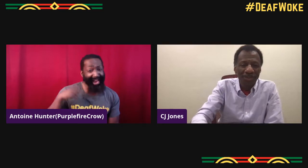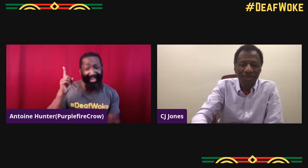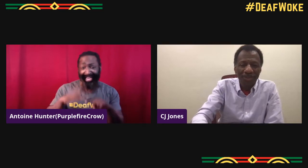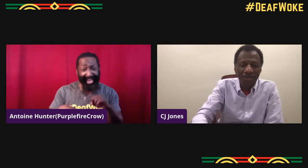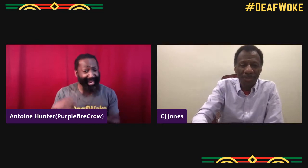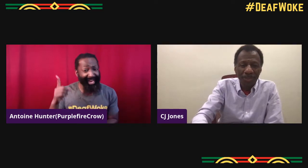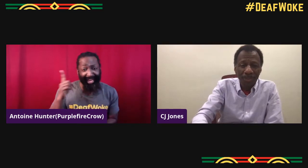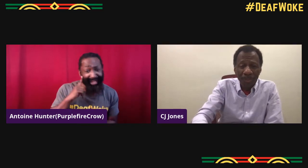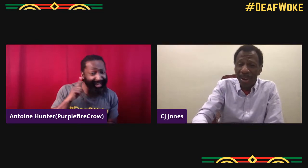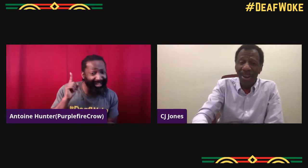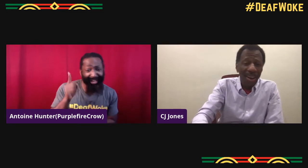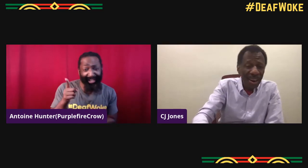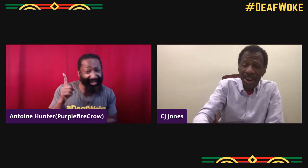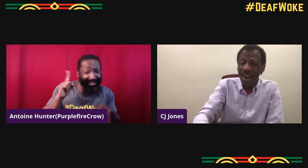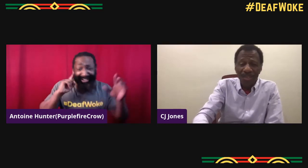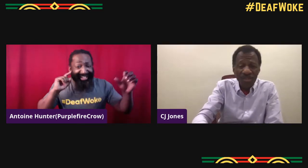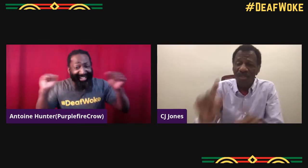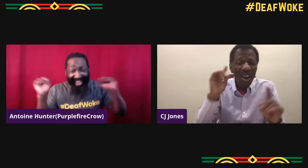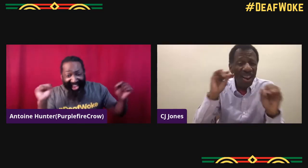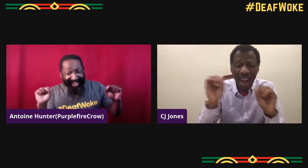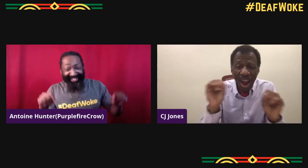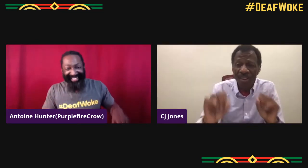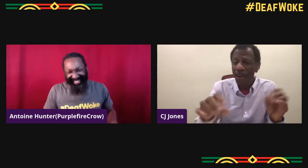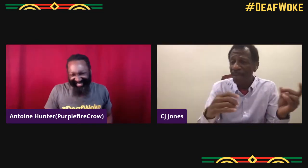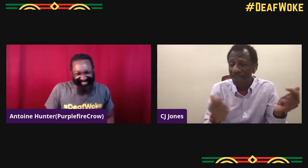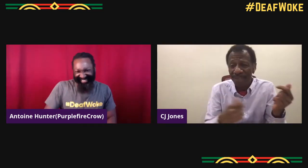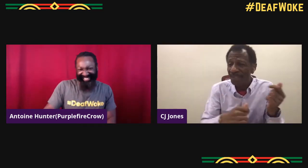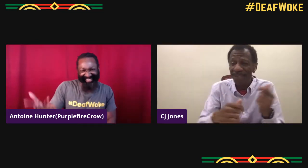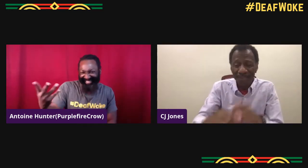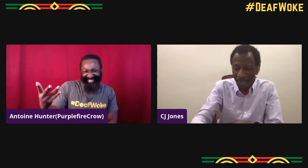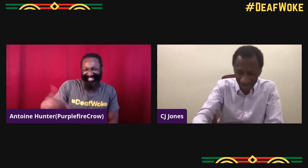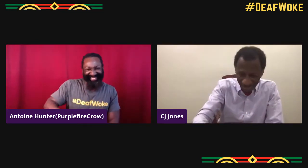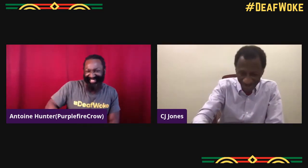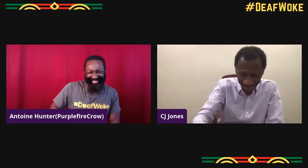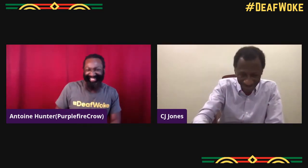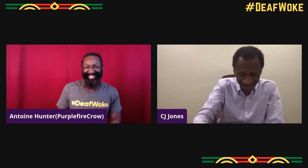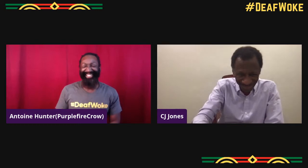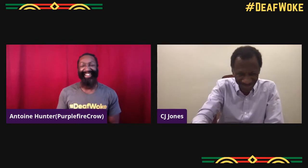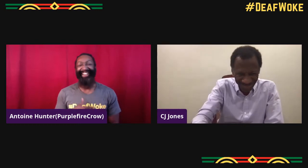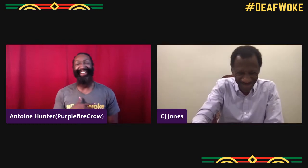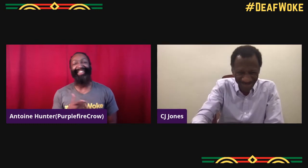Wow! And you had that rob I can't hear.